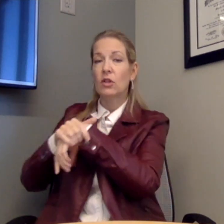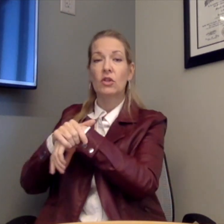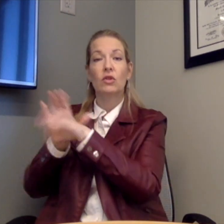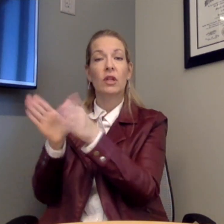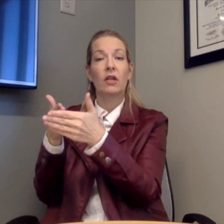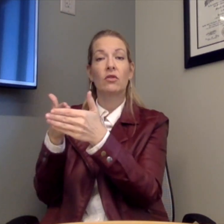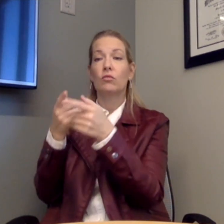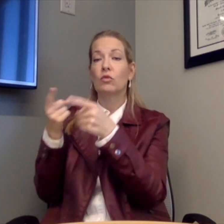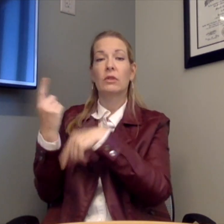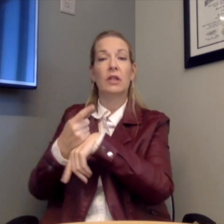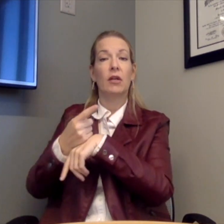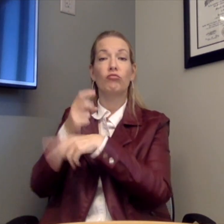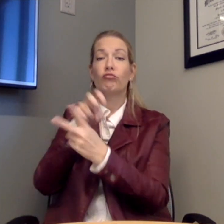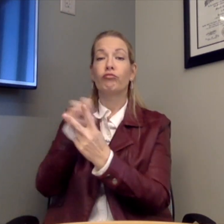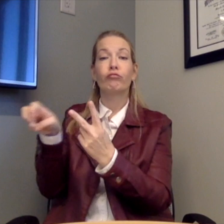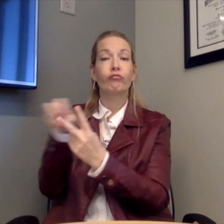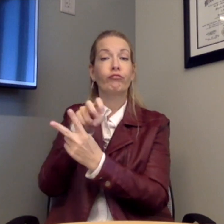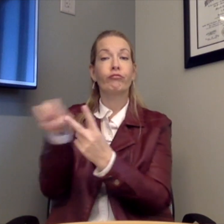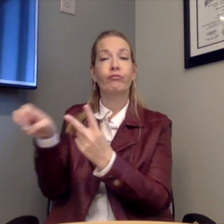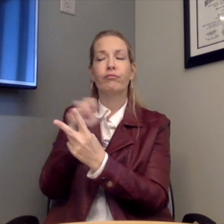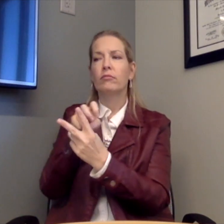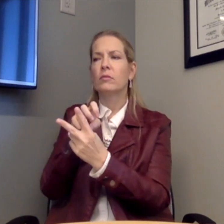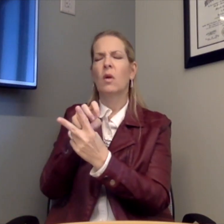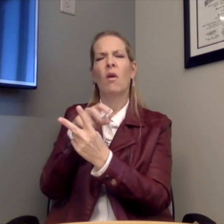classroom or an ASL English classroom during the day; back and forth.